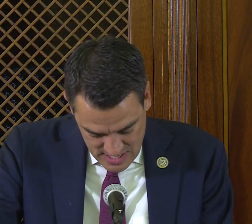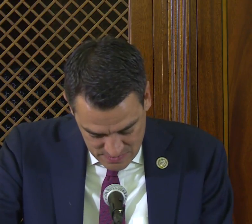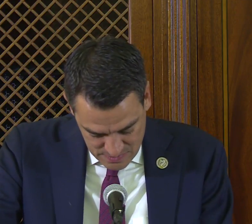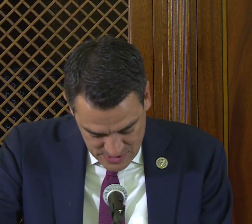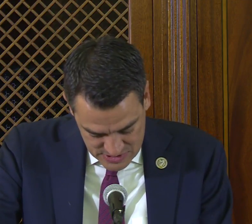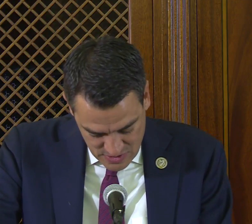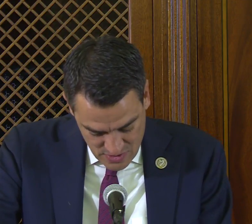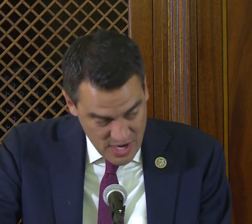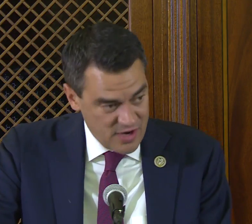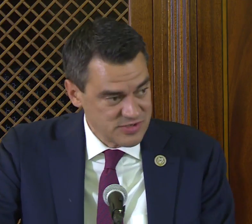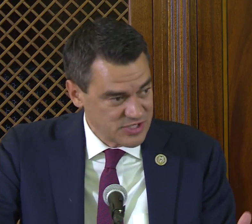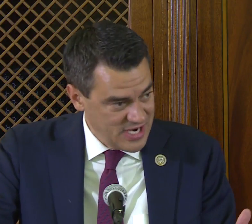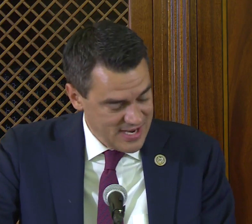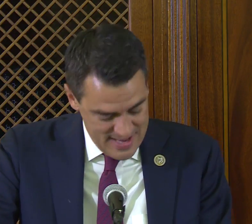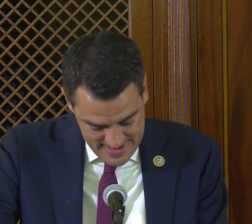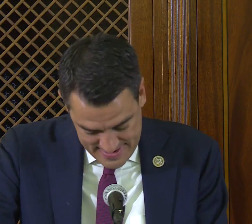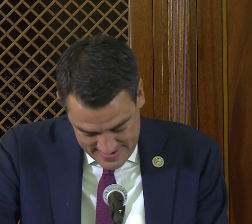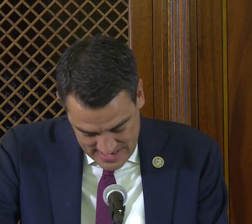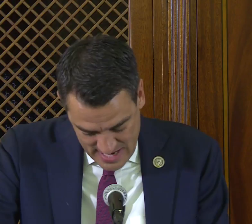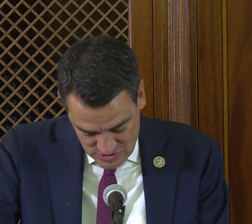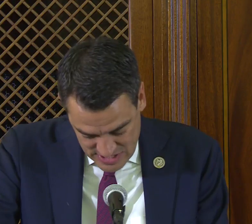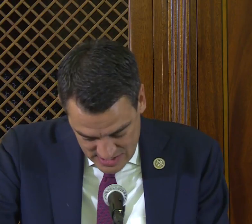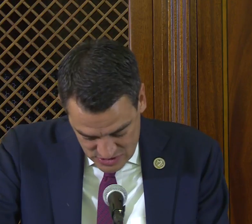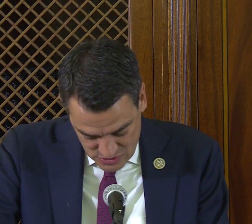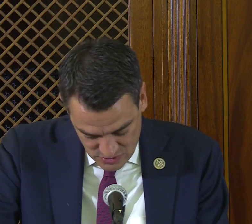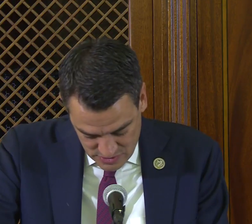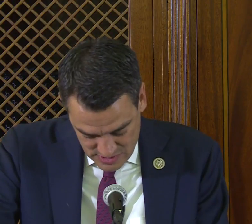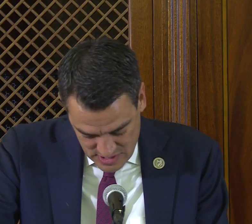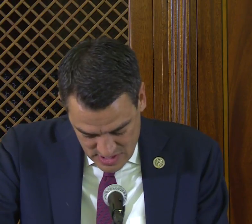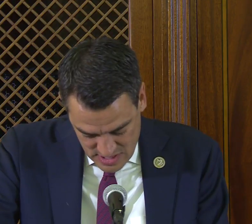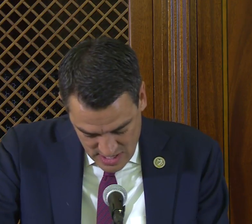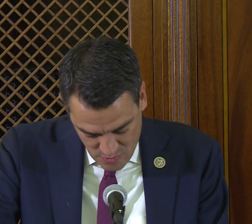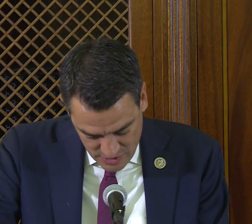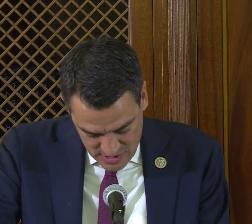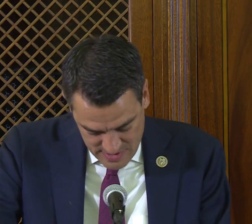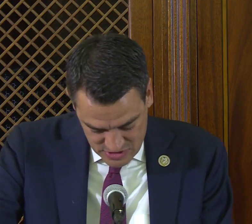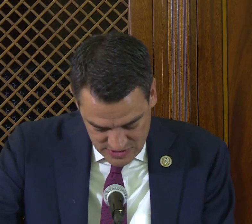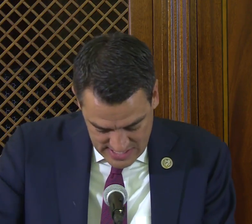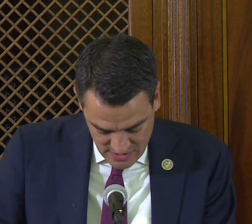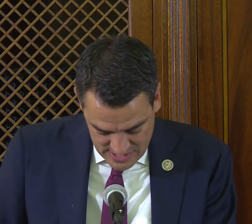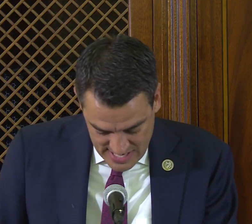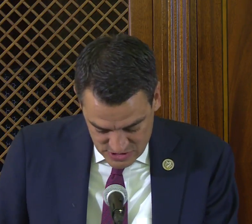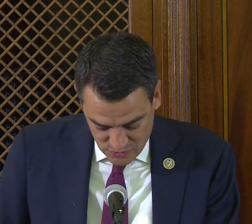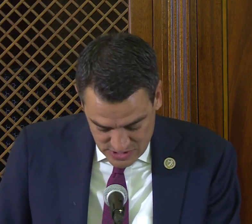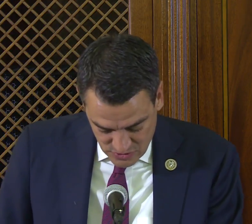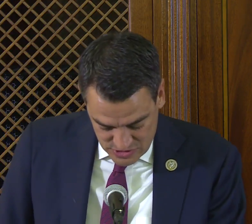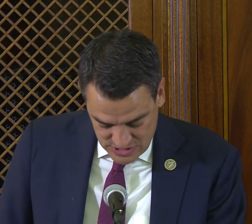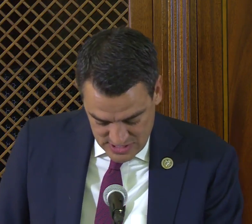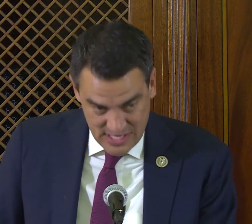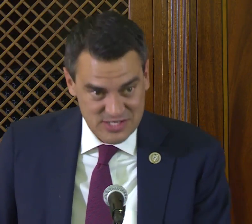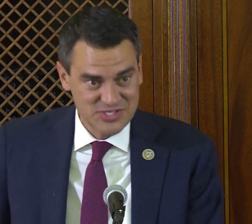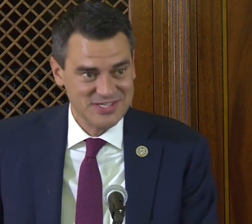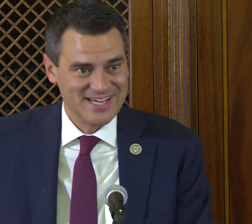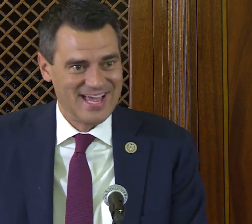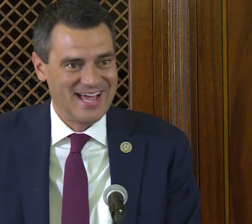and President Cordano is leading an outstanding school, and I'm working to make sure that Gallaudet has the resources it needs-